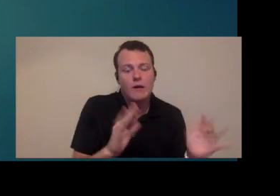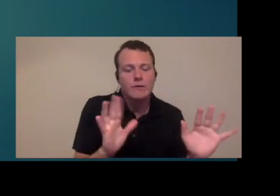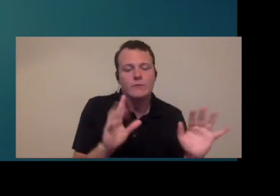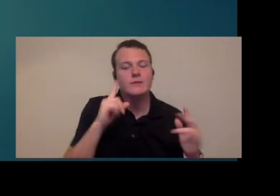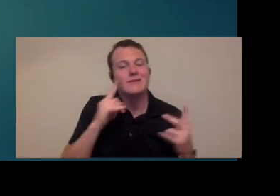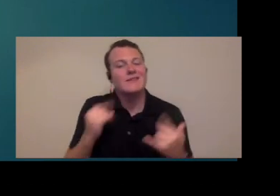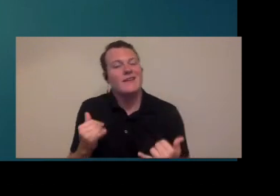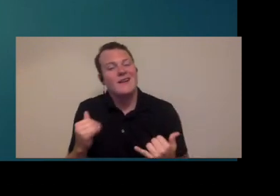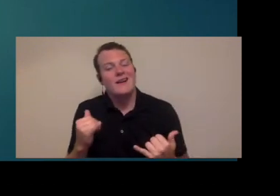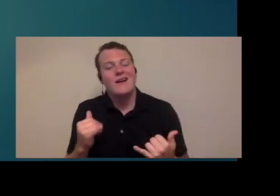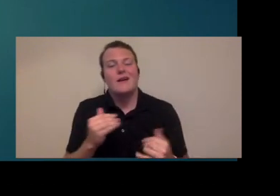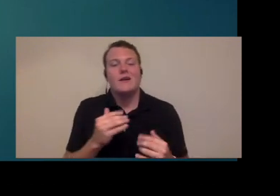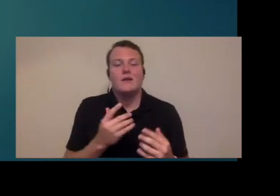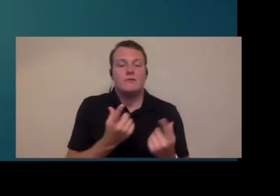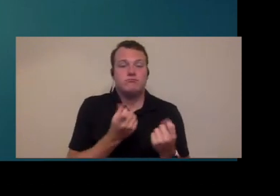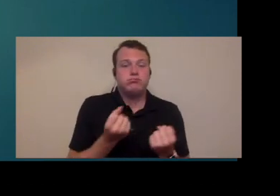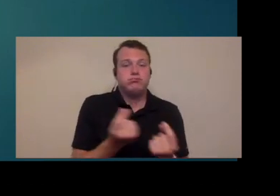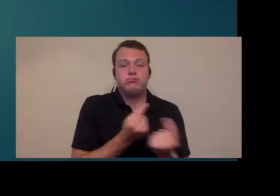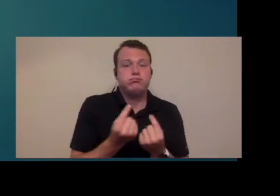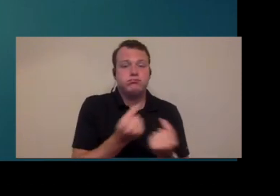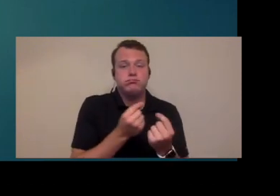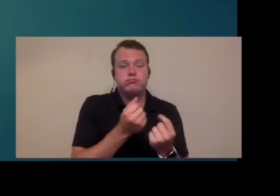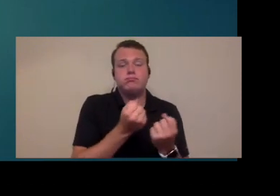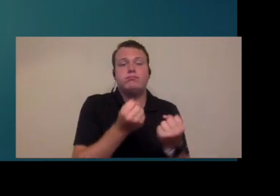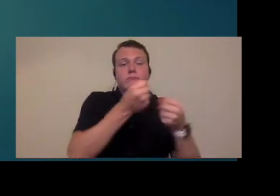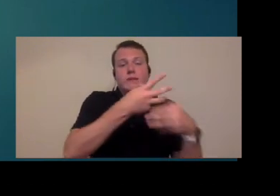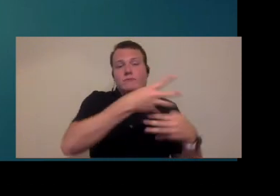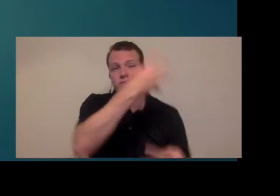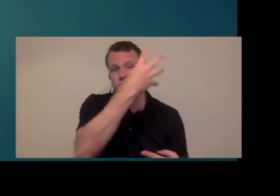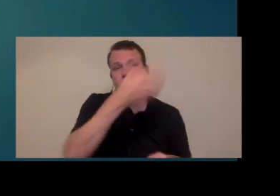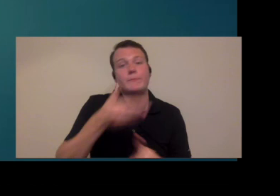for now we have all of these things that have to happen before you can even see